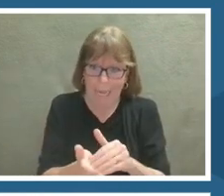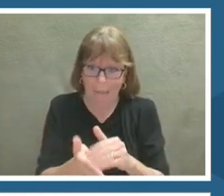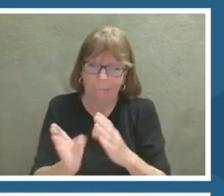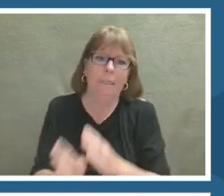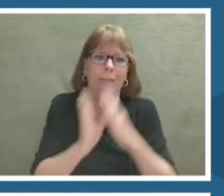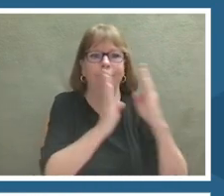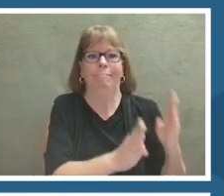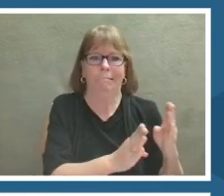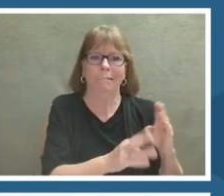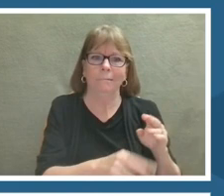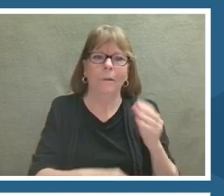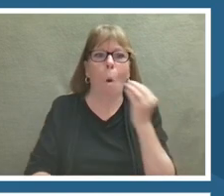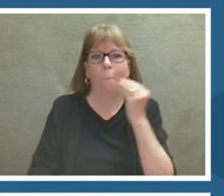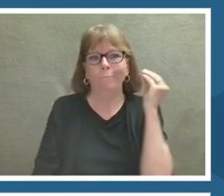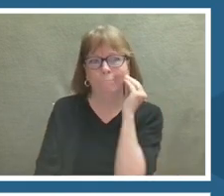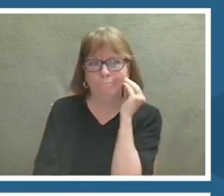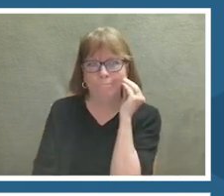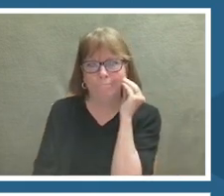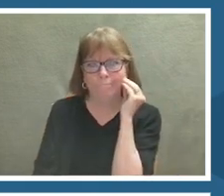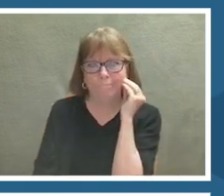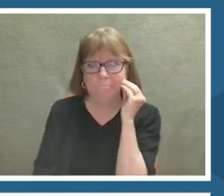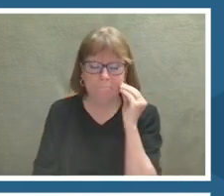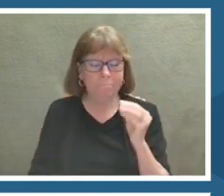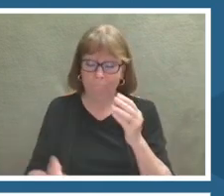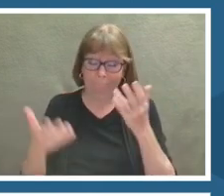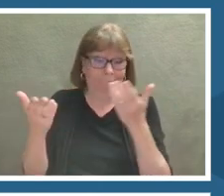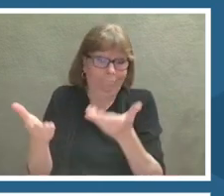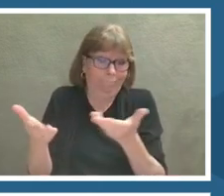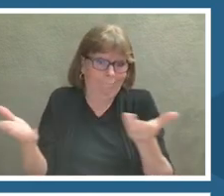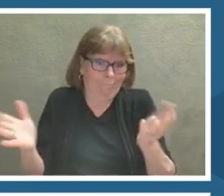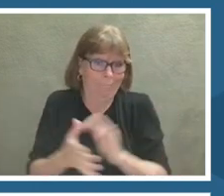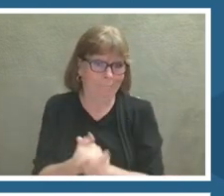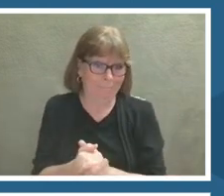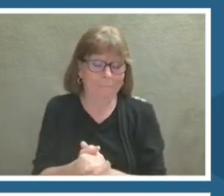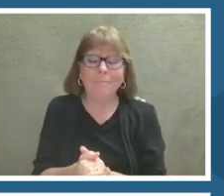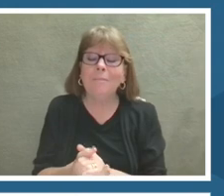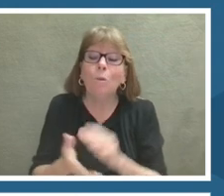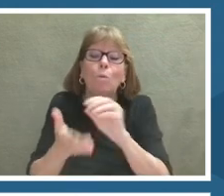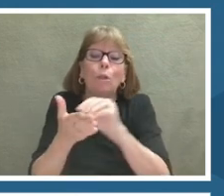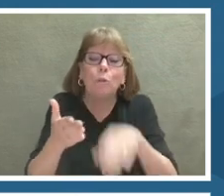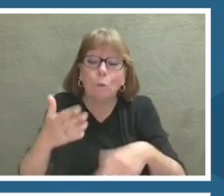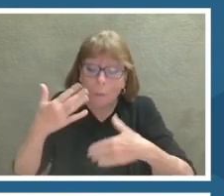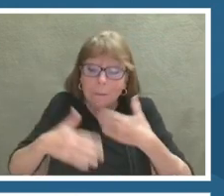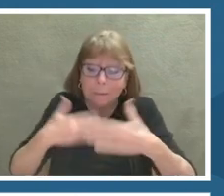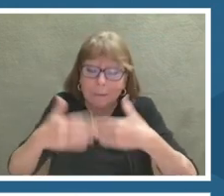And that is that. When they are done with this visualization, they will head back to the learning lab collection